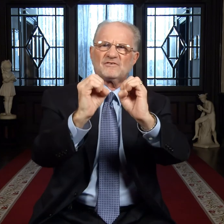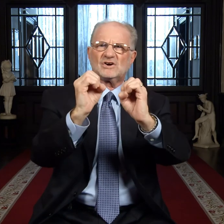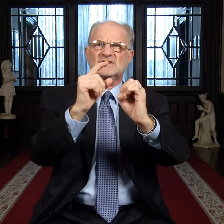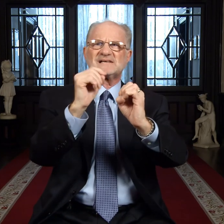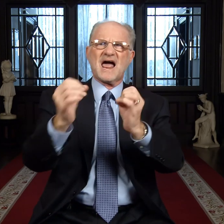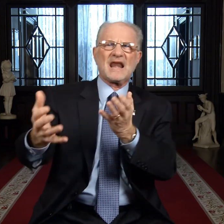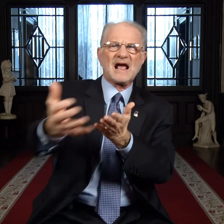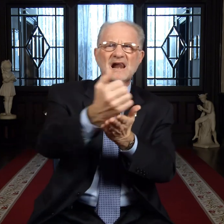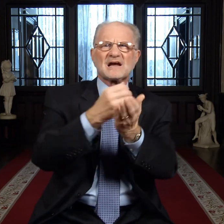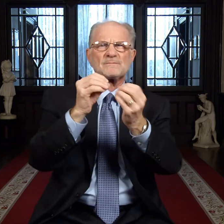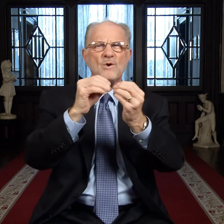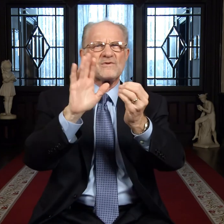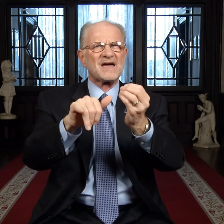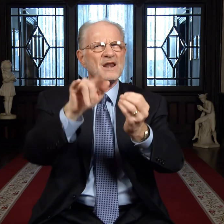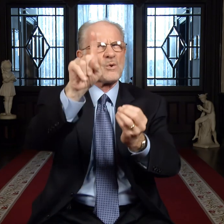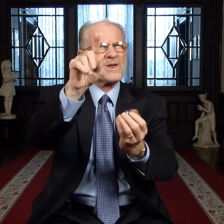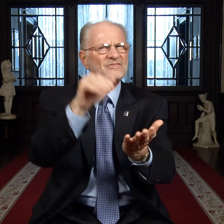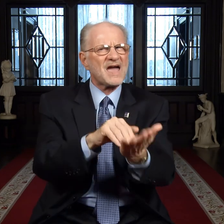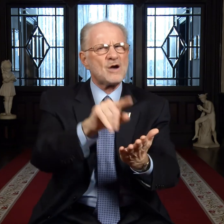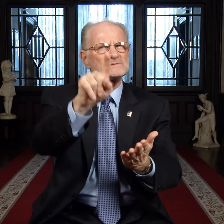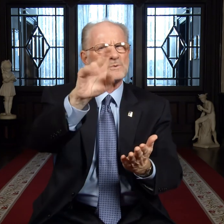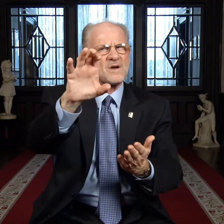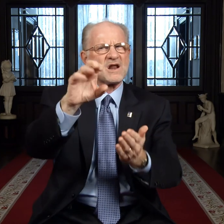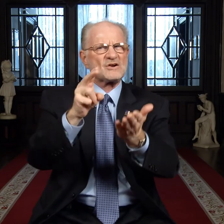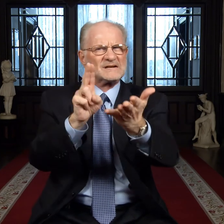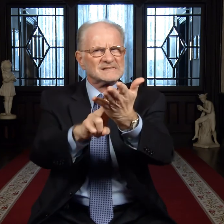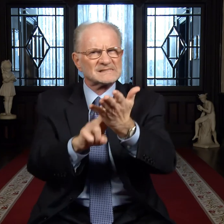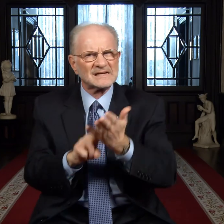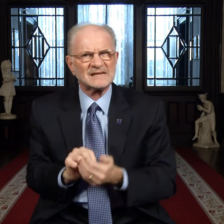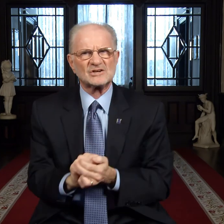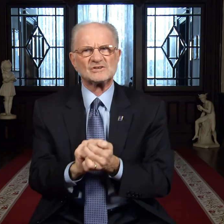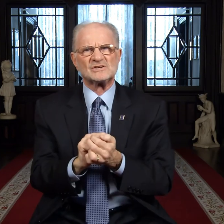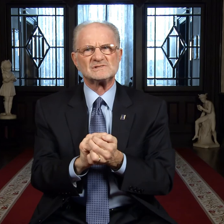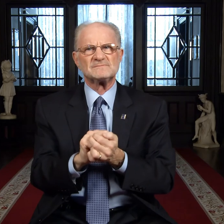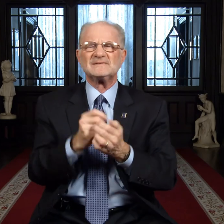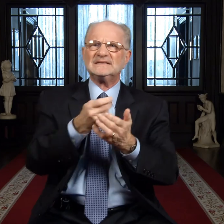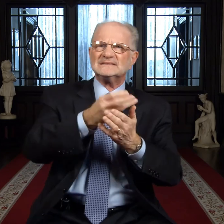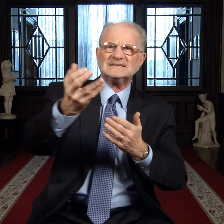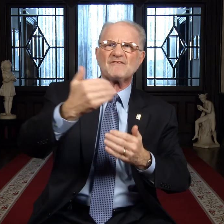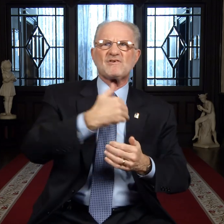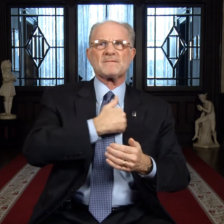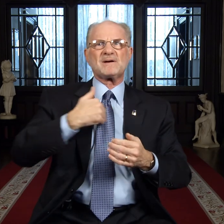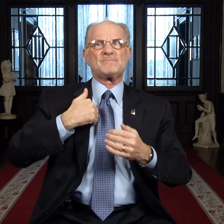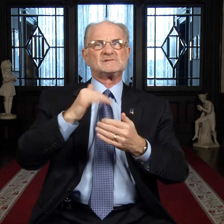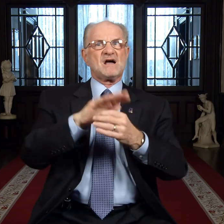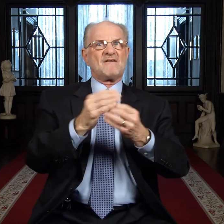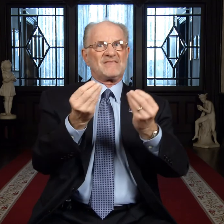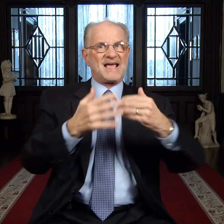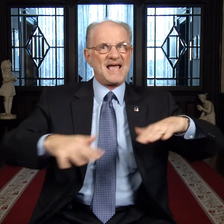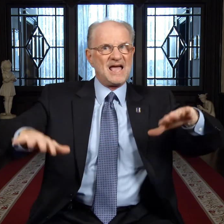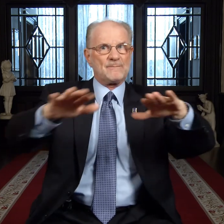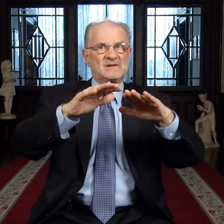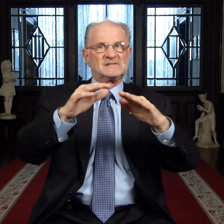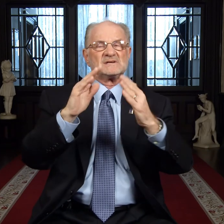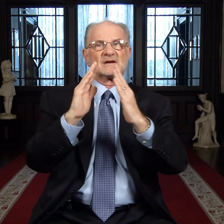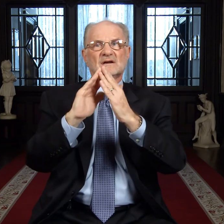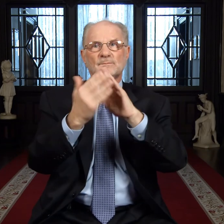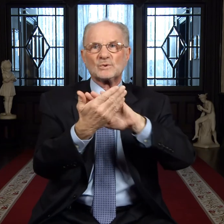and collected more than 1,100 signatures. Several members of the campus community